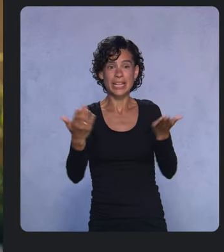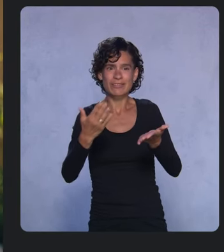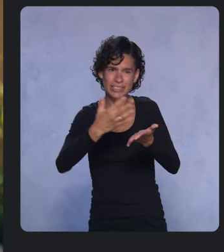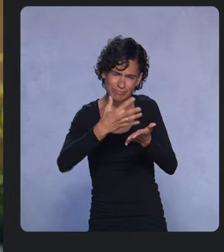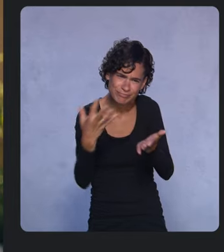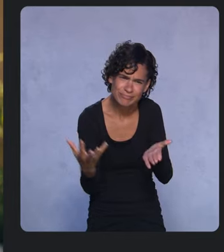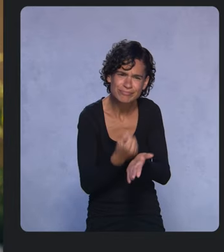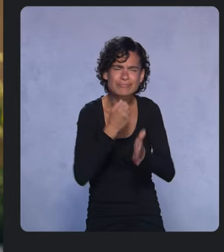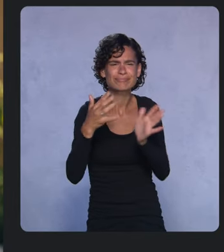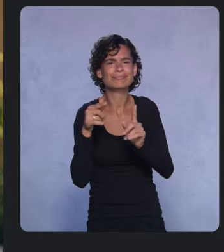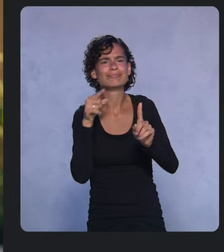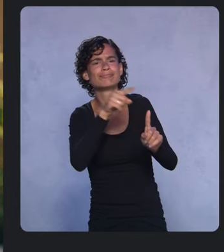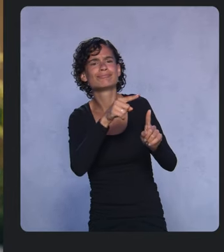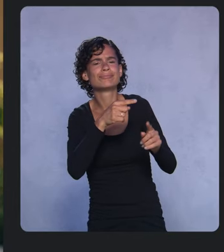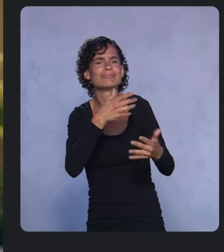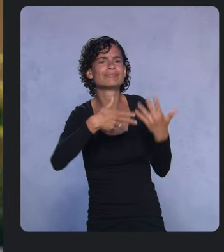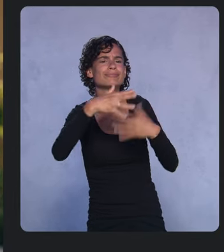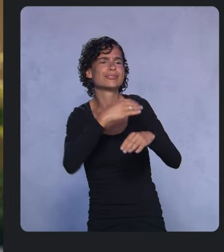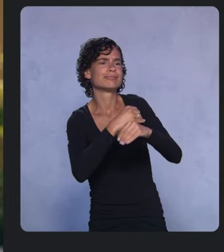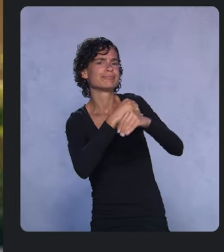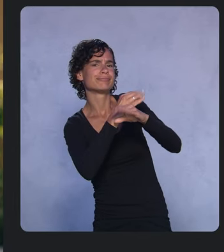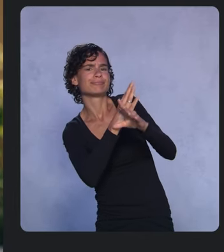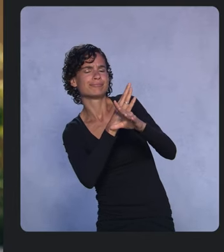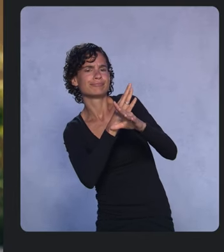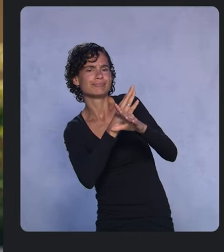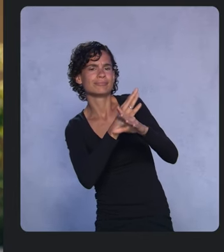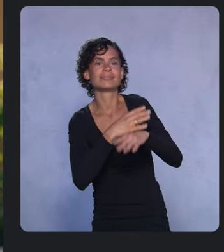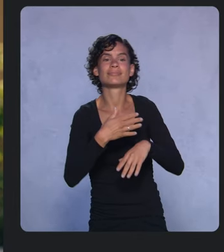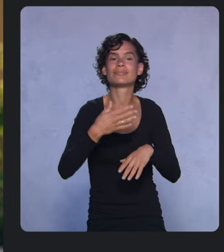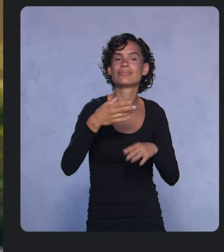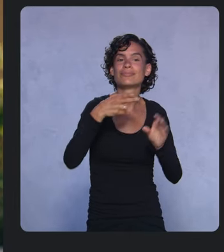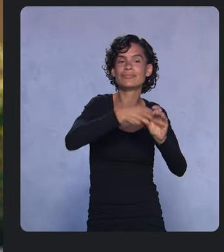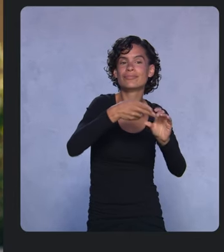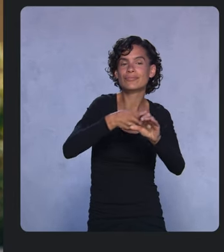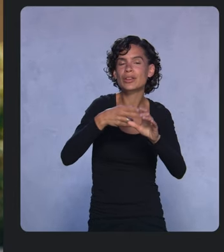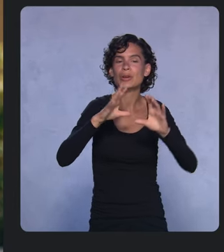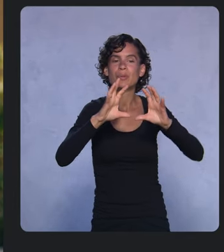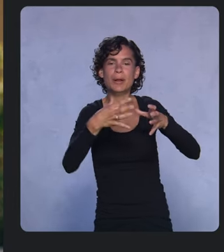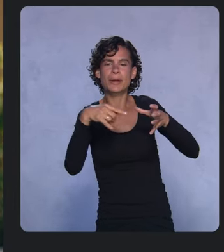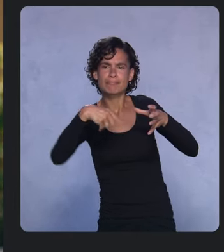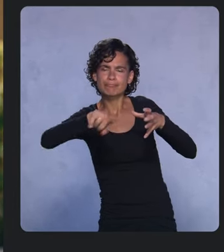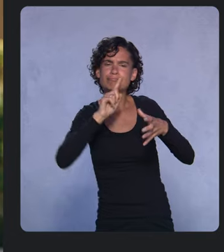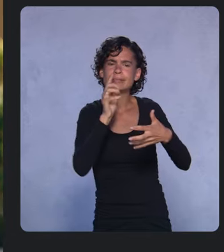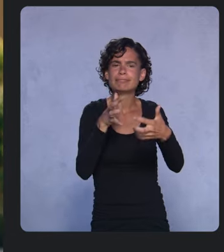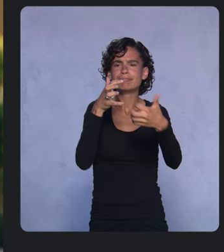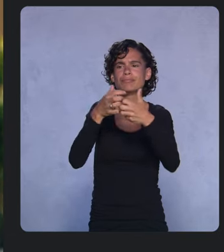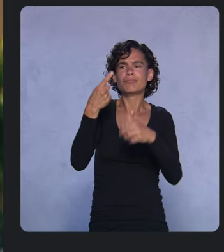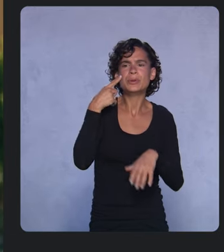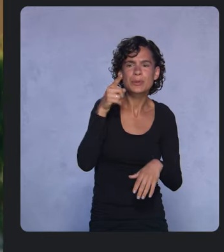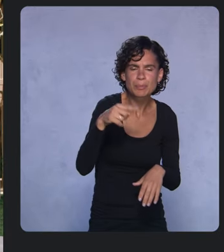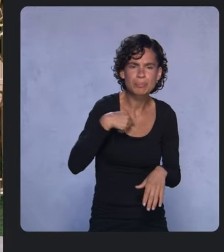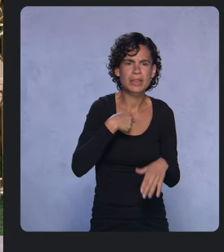to find and join the community group that’s right for you. Now, we’ve covered a lot of ground today,